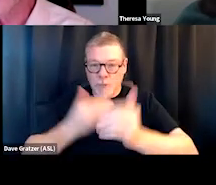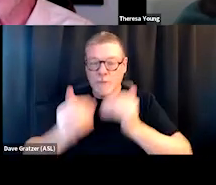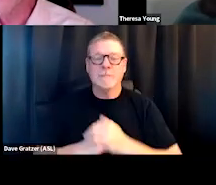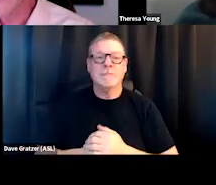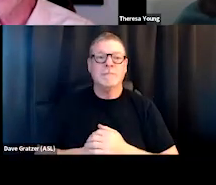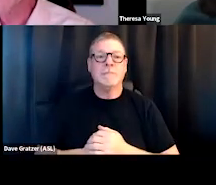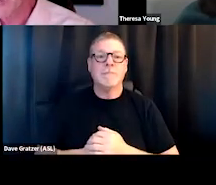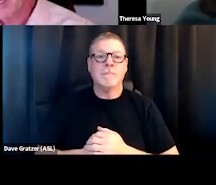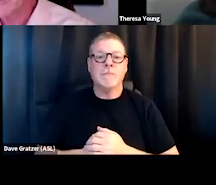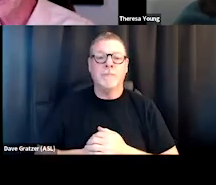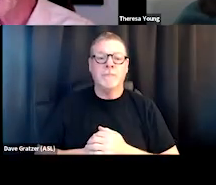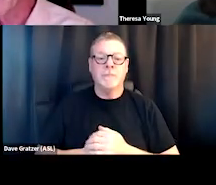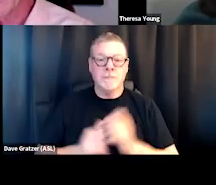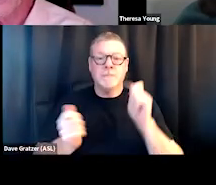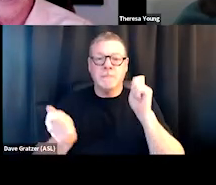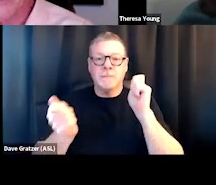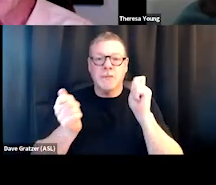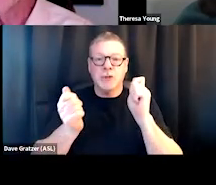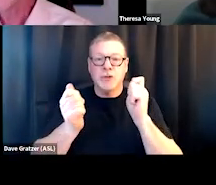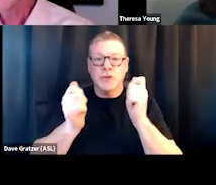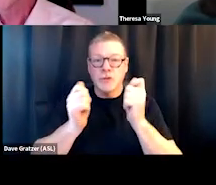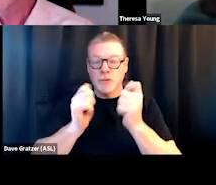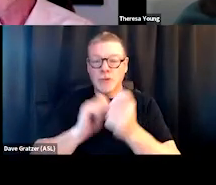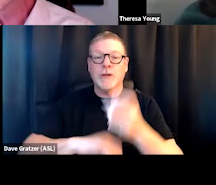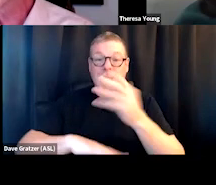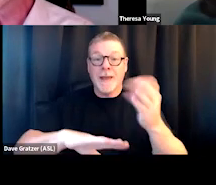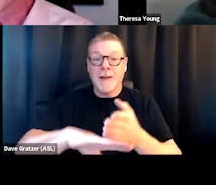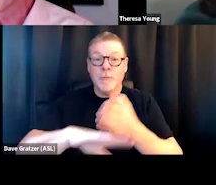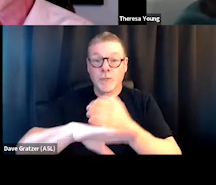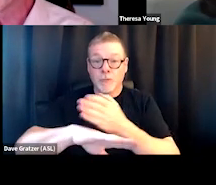that we've changed and improved. But the cultural component,